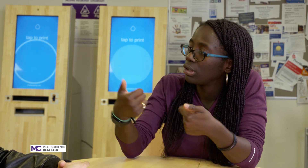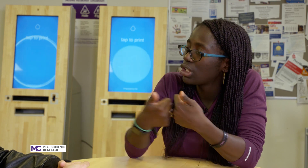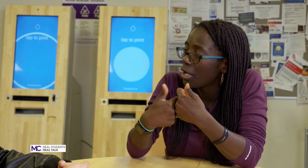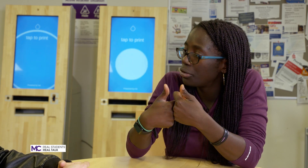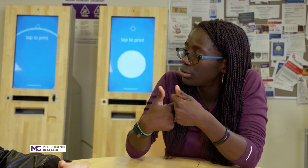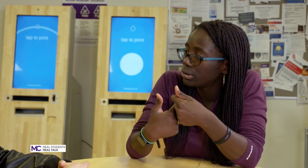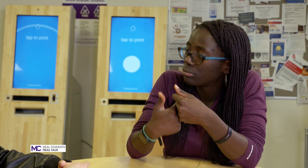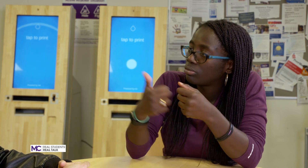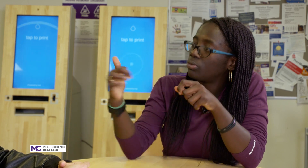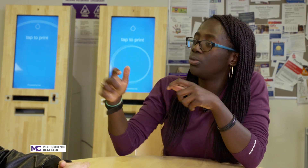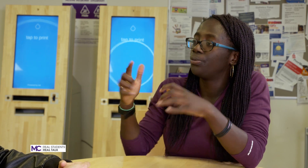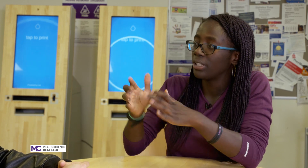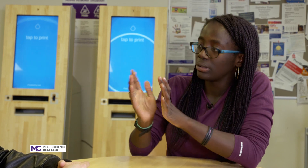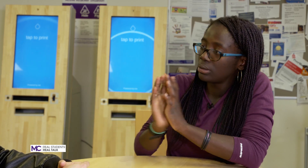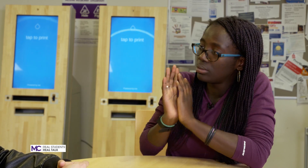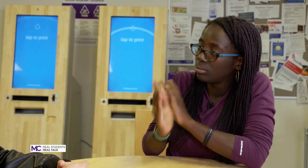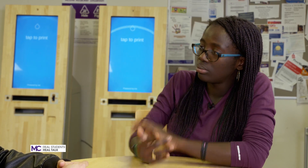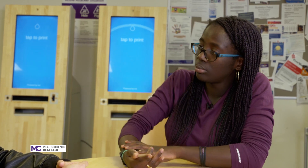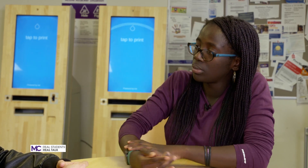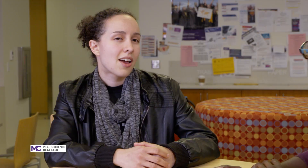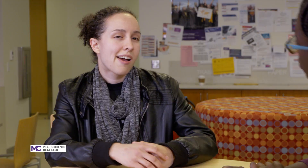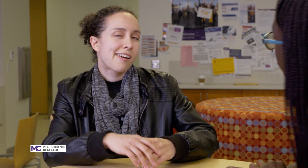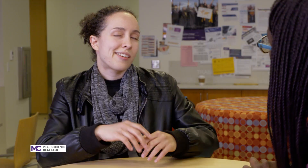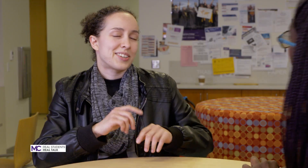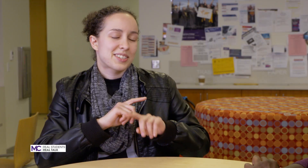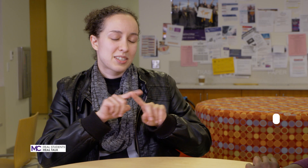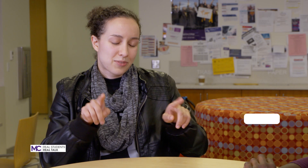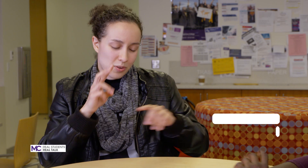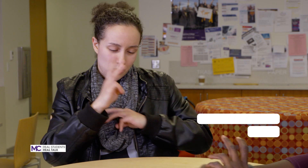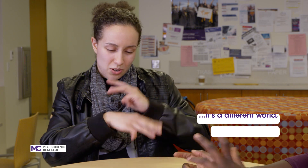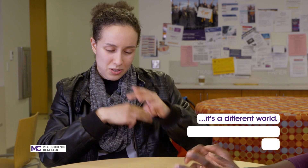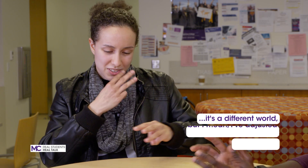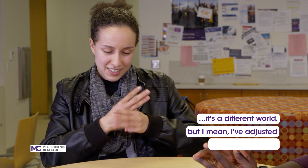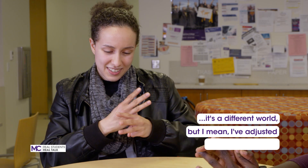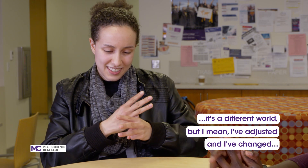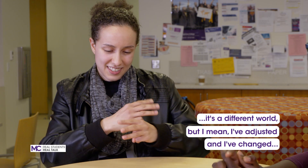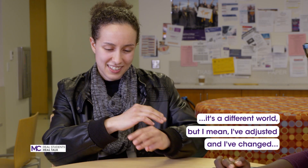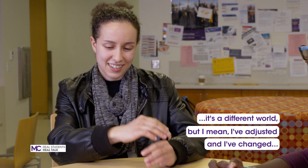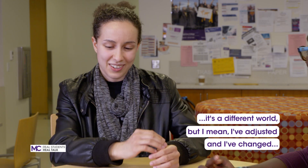the challenges you faced I was a different world